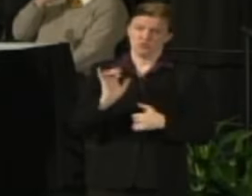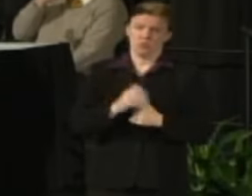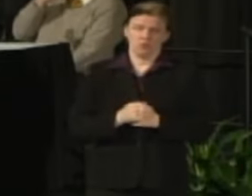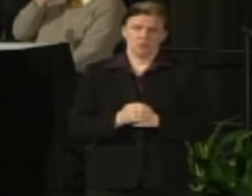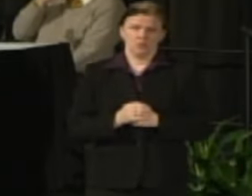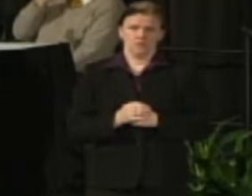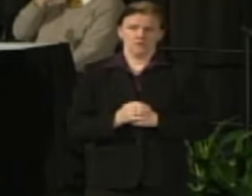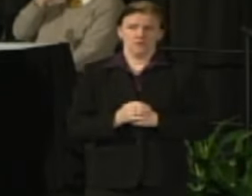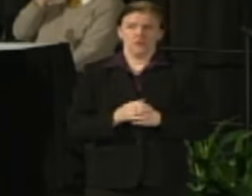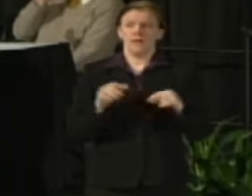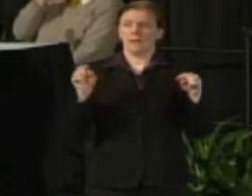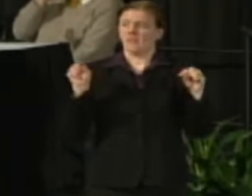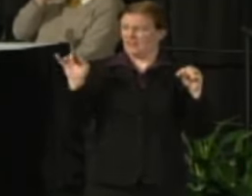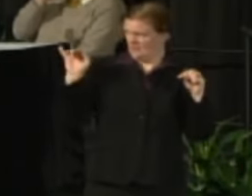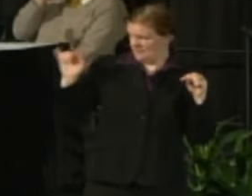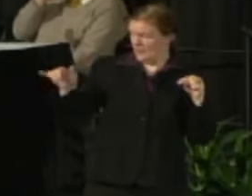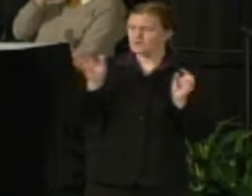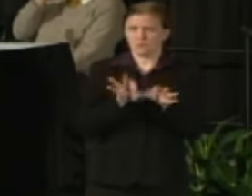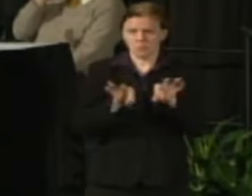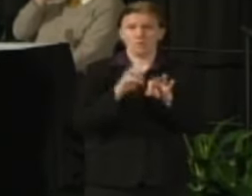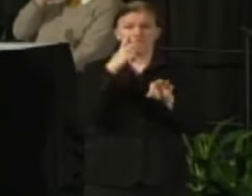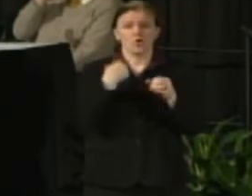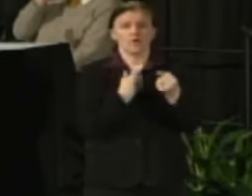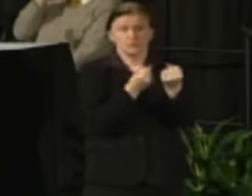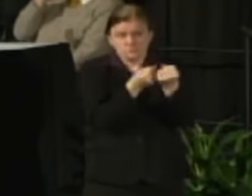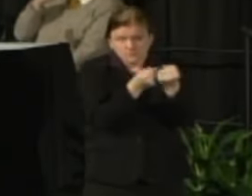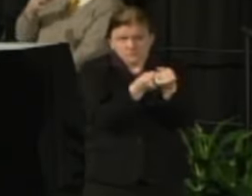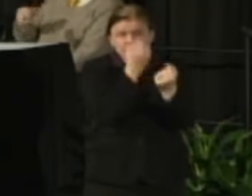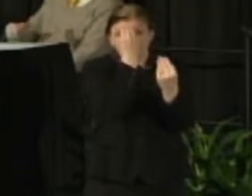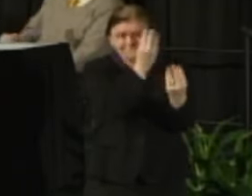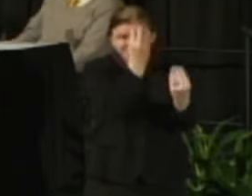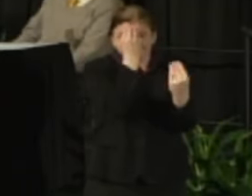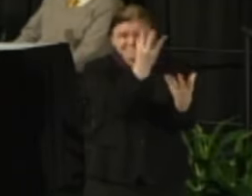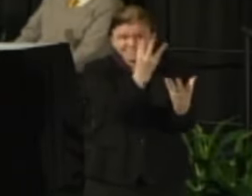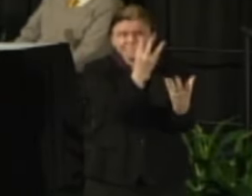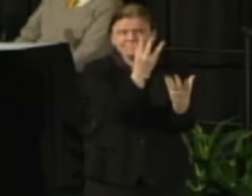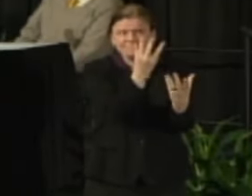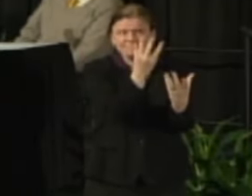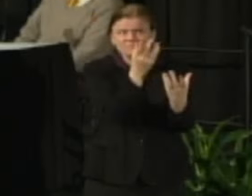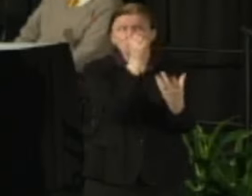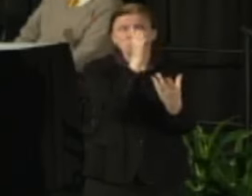so important for us to advocate, for us to tell what we see is the consequences and much